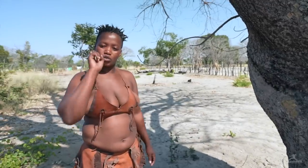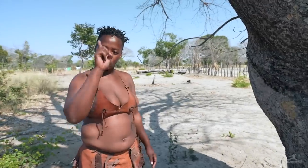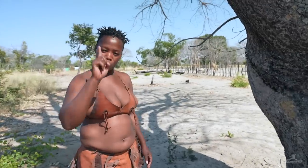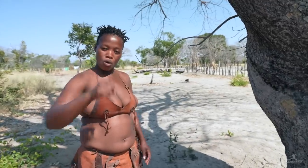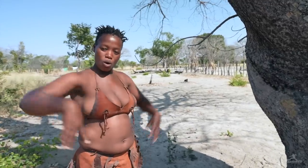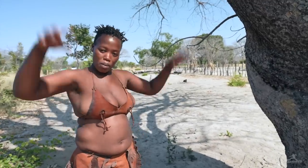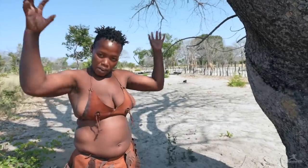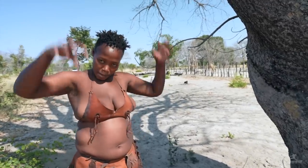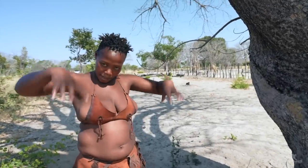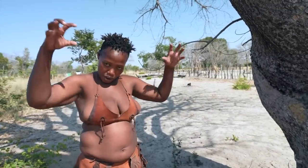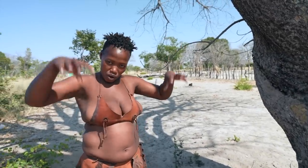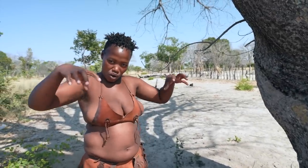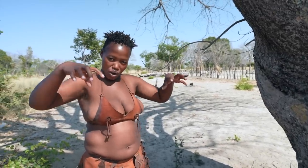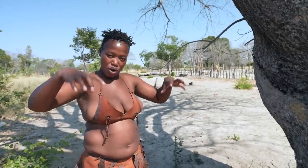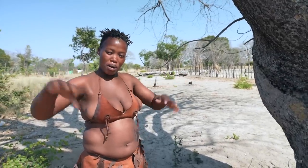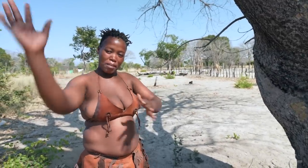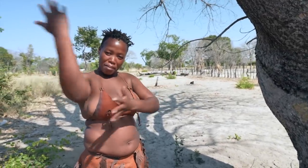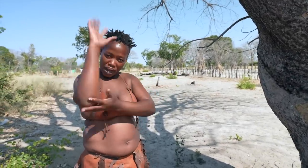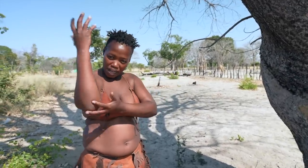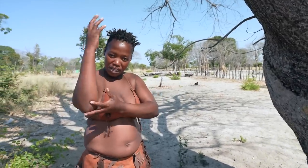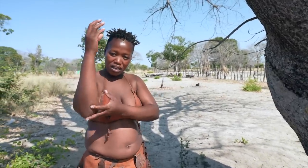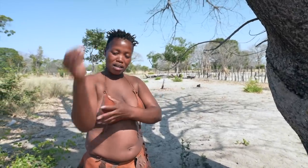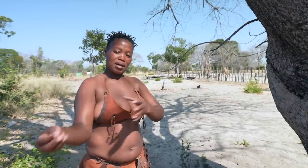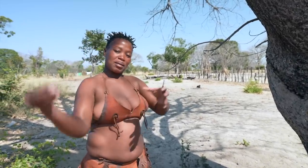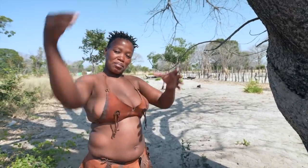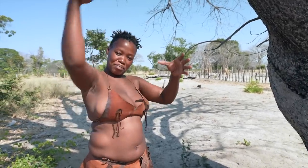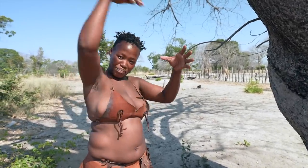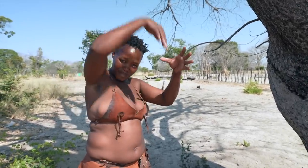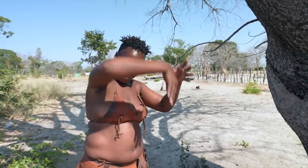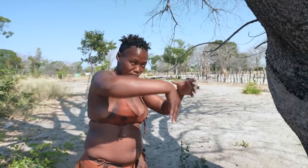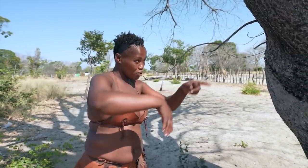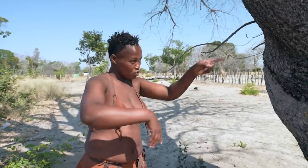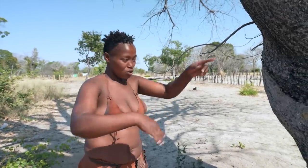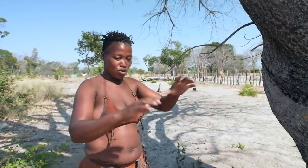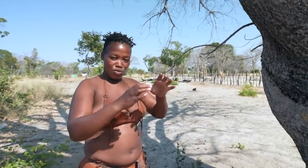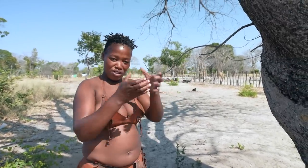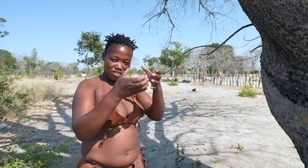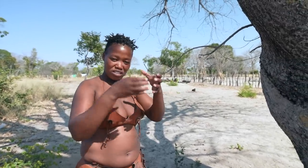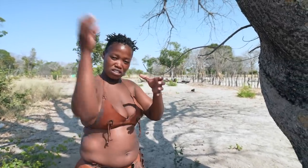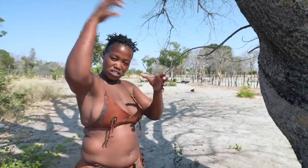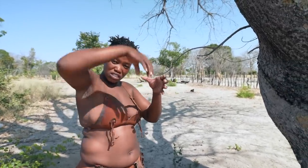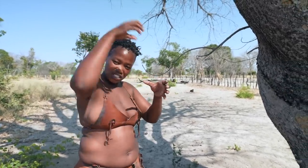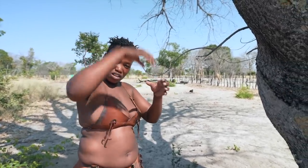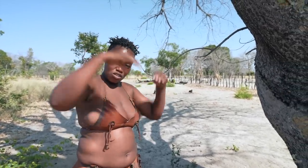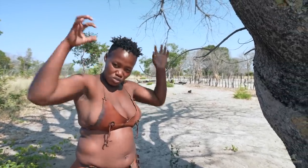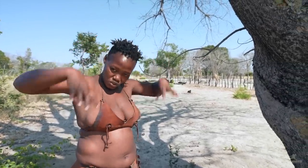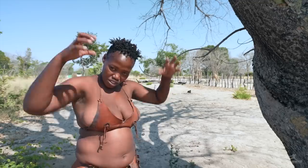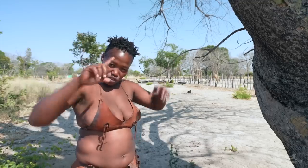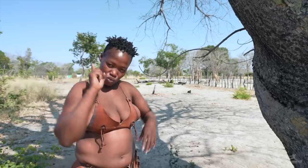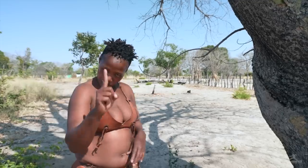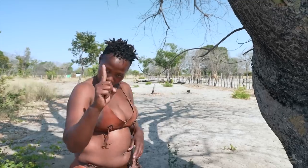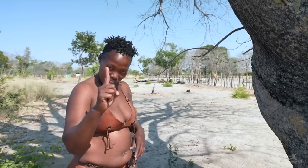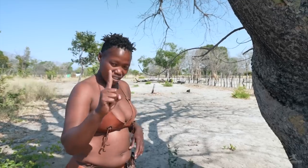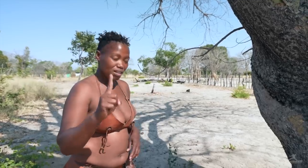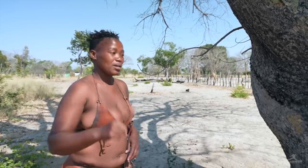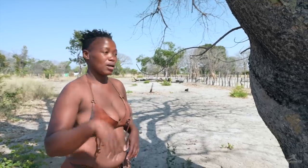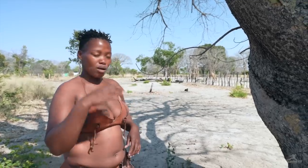One way that we collect water is by collecting rain stored inside the trees.